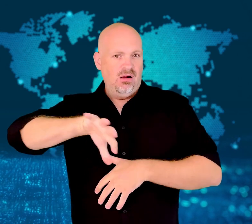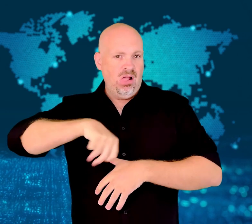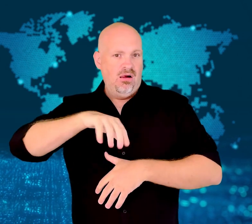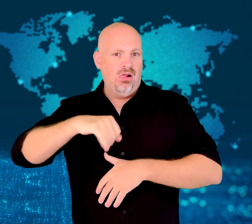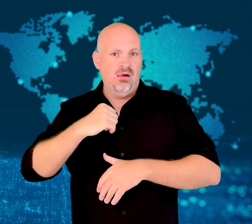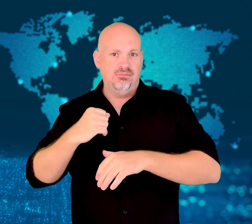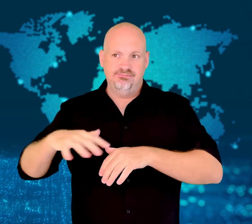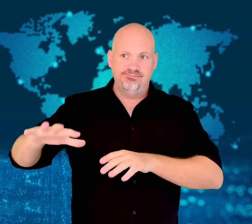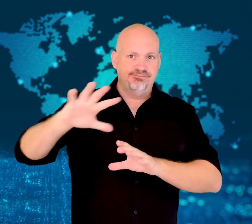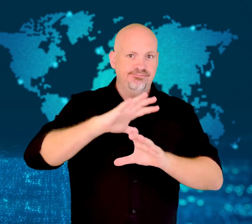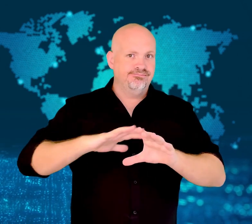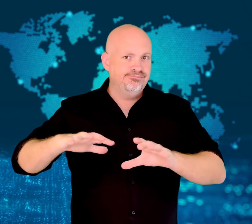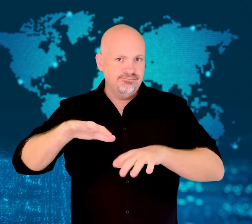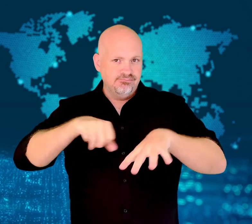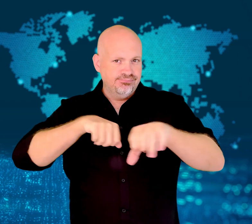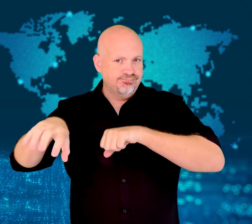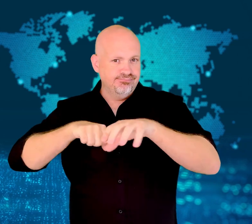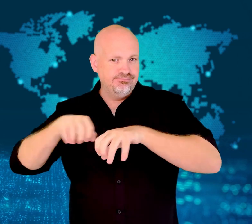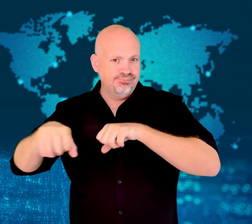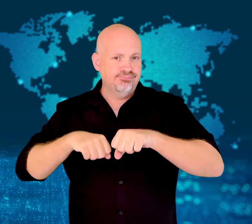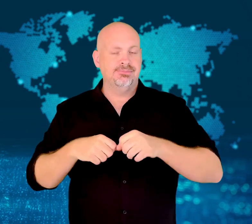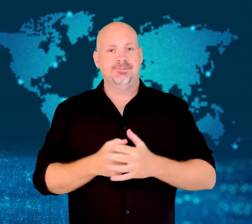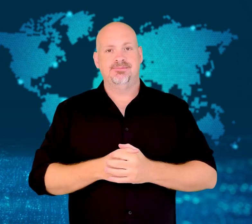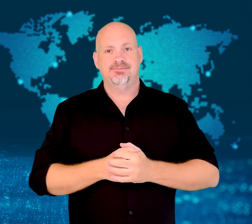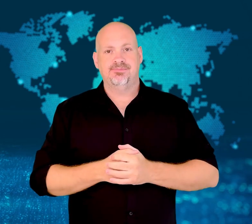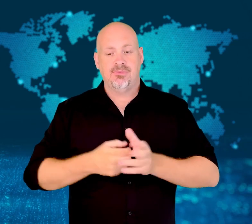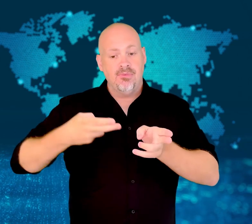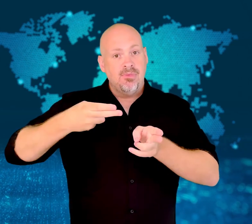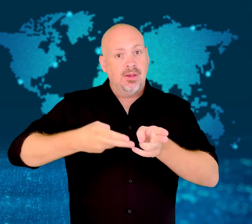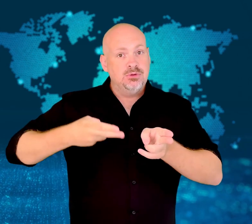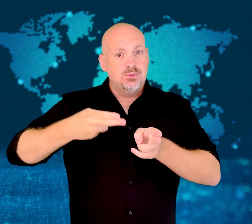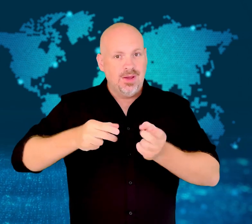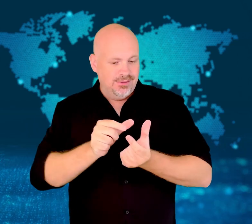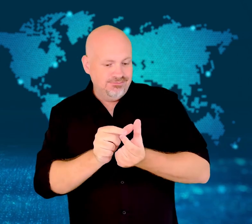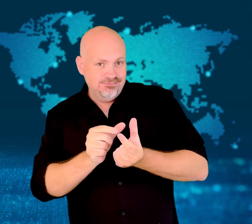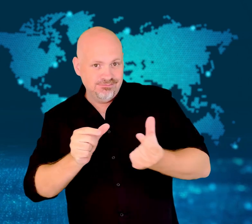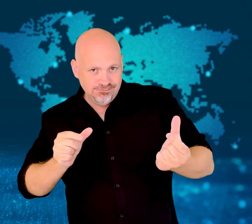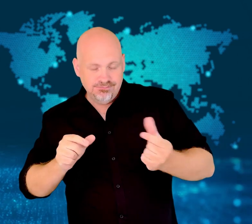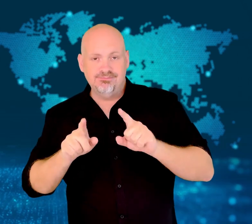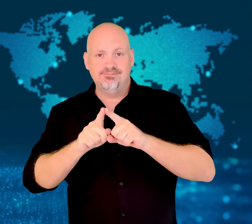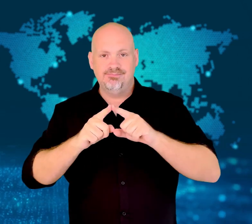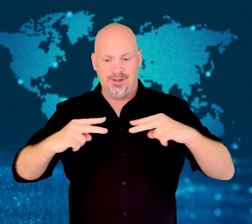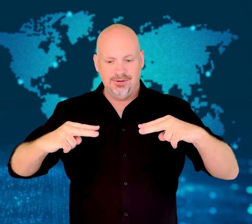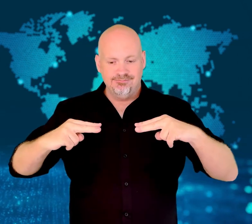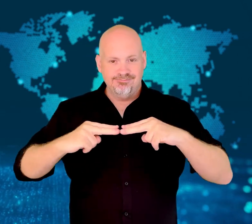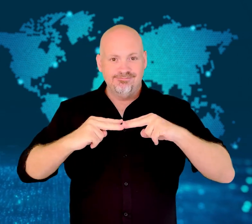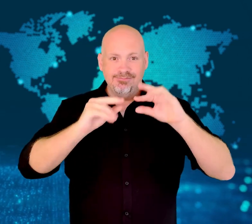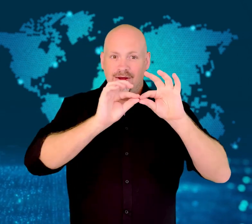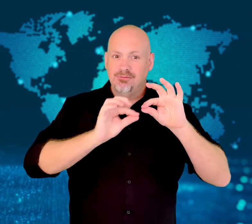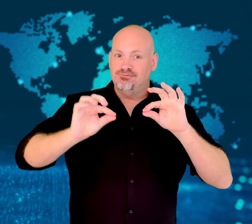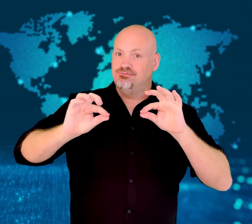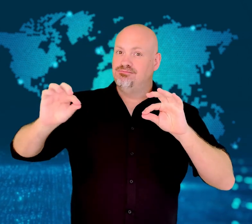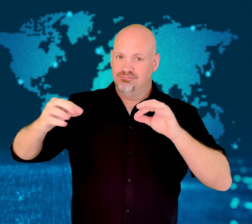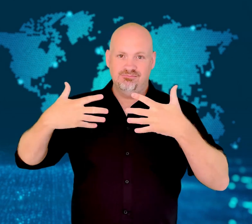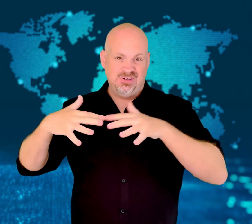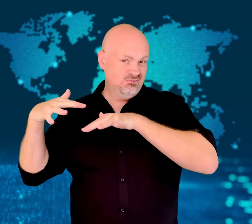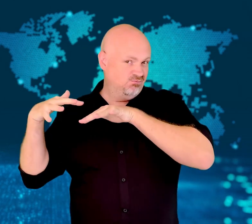and Russia claims to have shot down Ukrainian missiles.